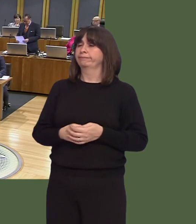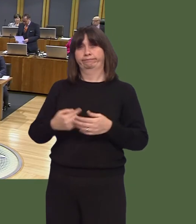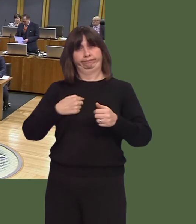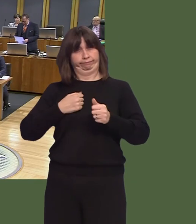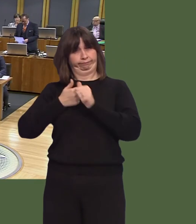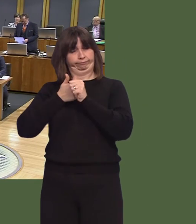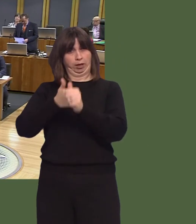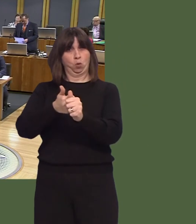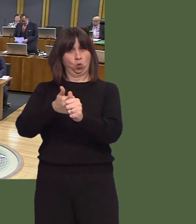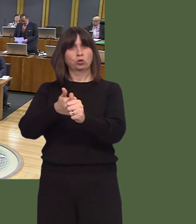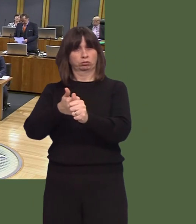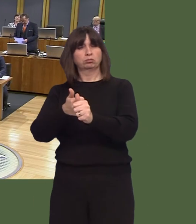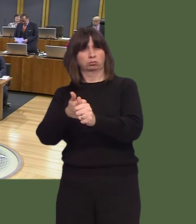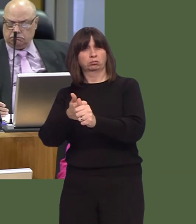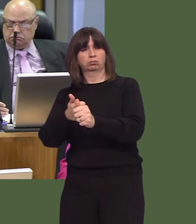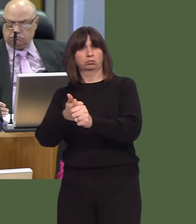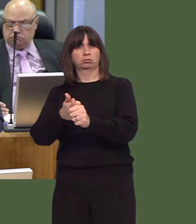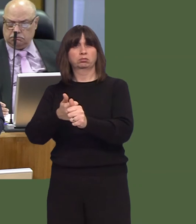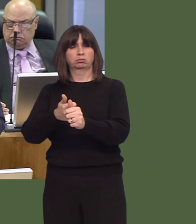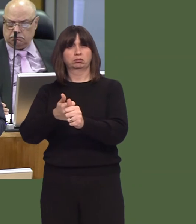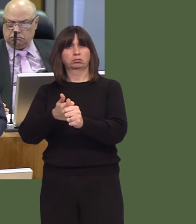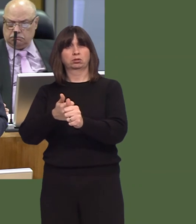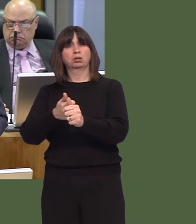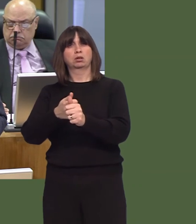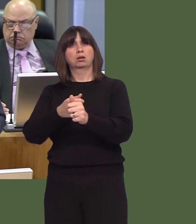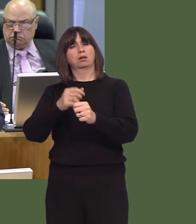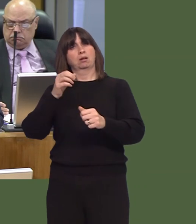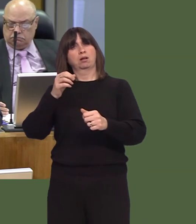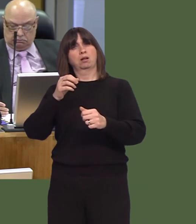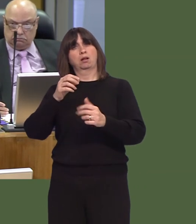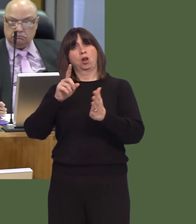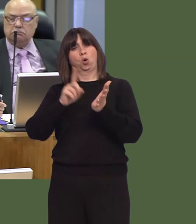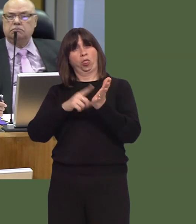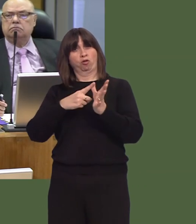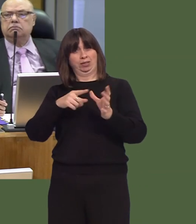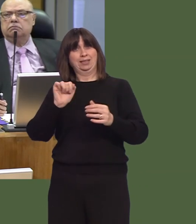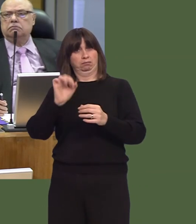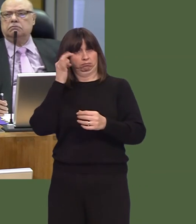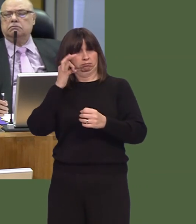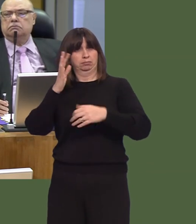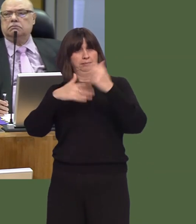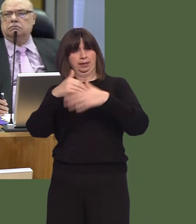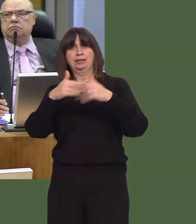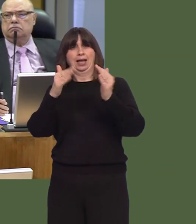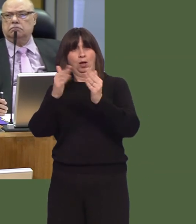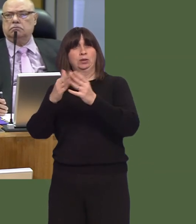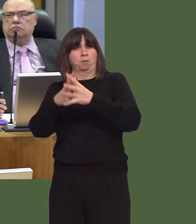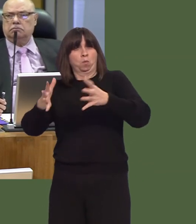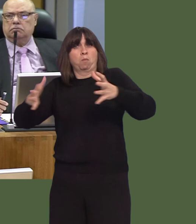support the move to local authorities building social housing once more if that was thought